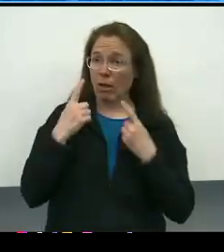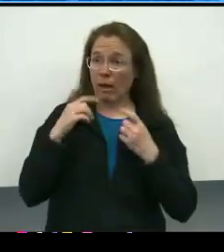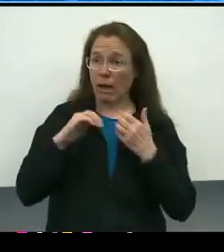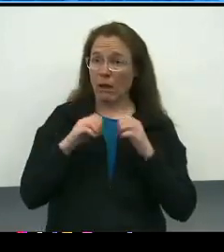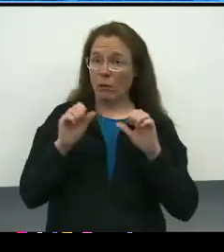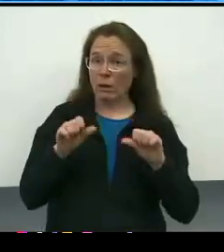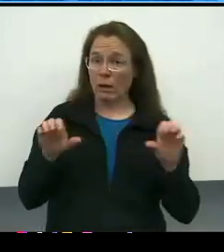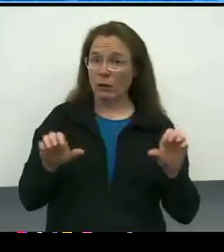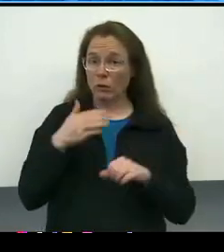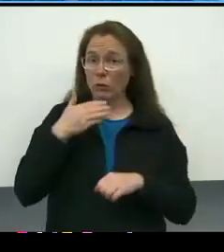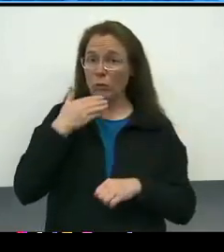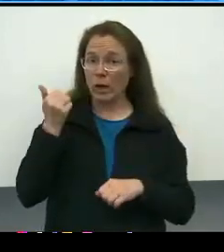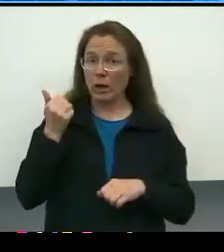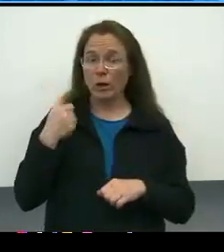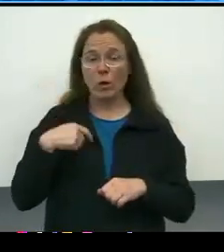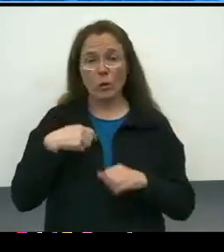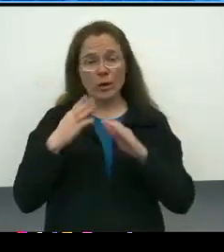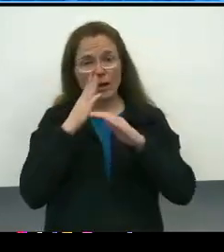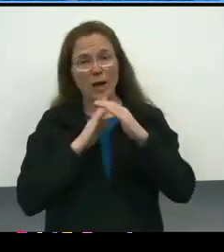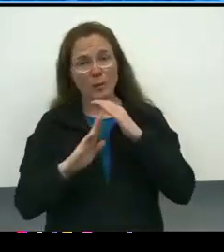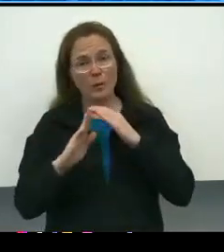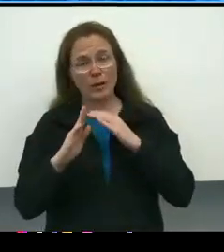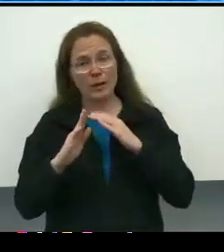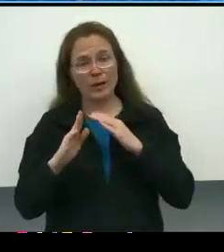we will humbly receive it and act on it.